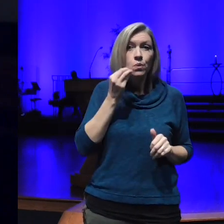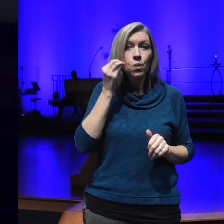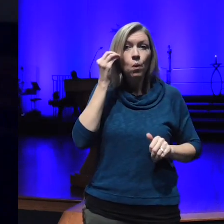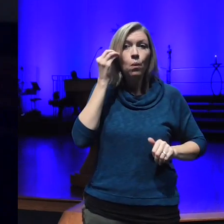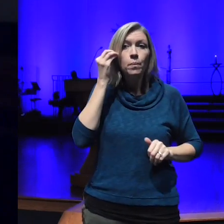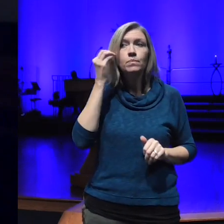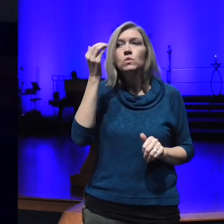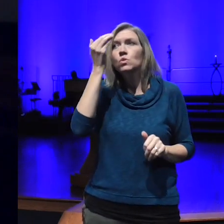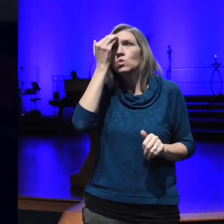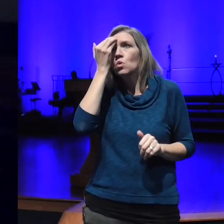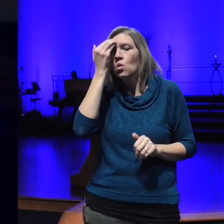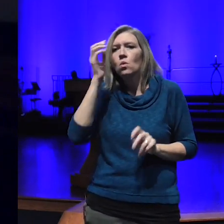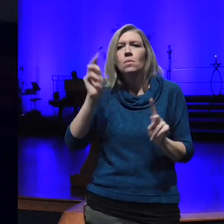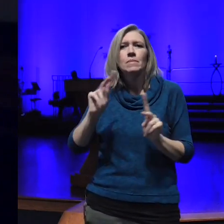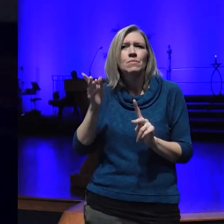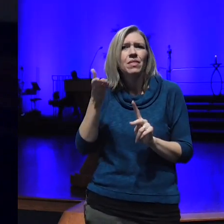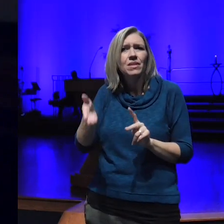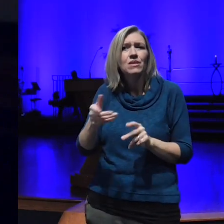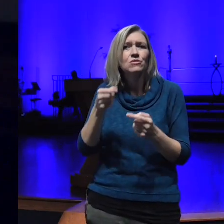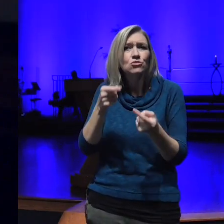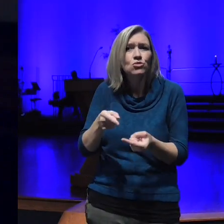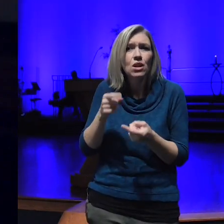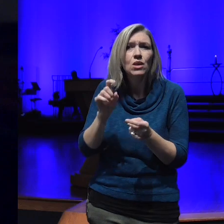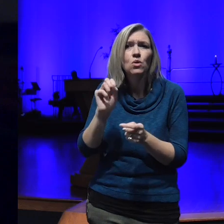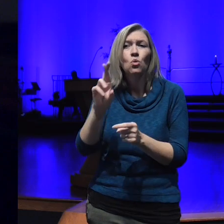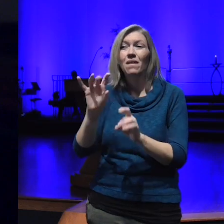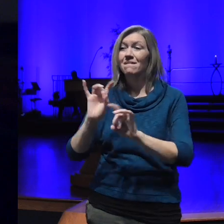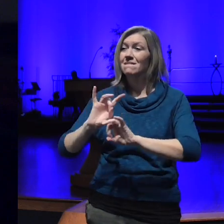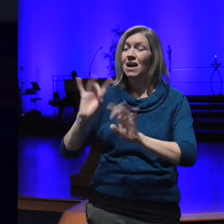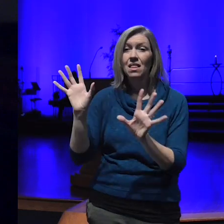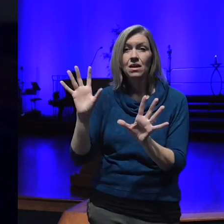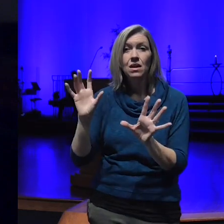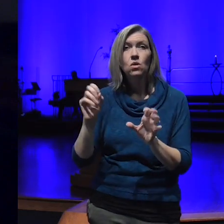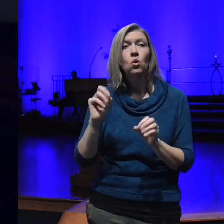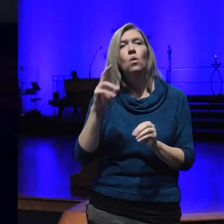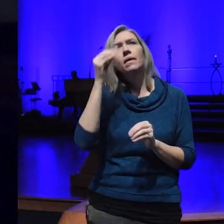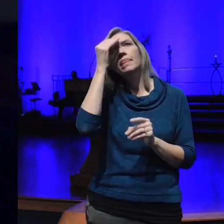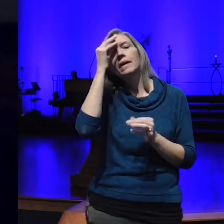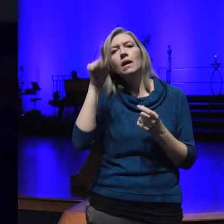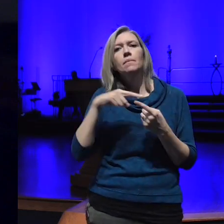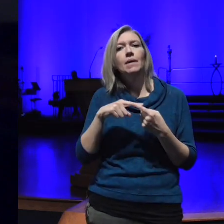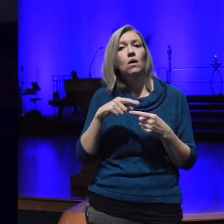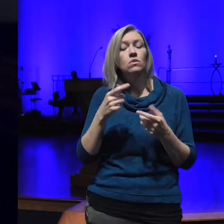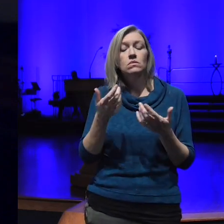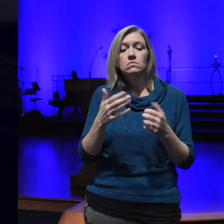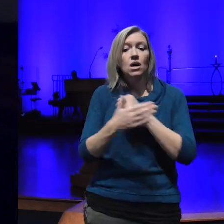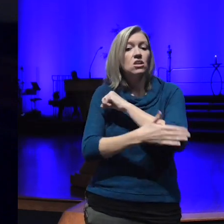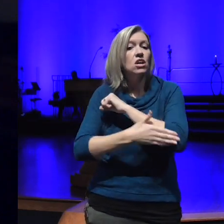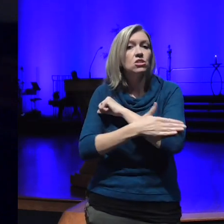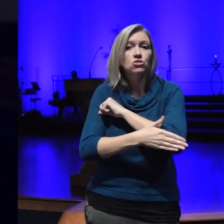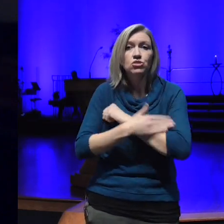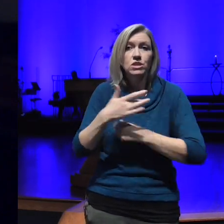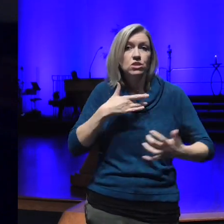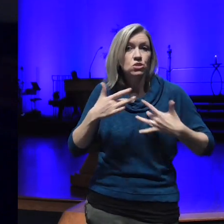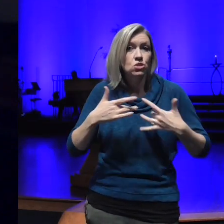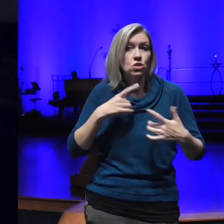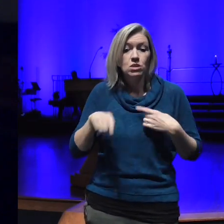challenge or violence or a country where we're concerned about the people and we breathe in